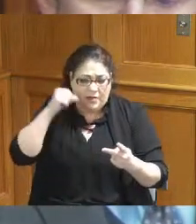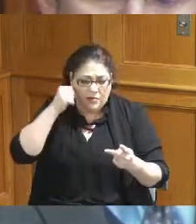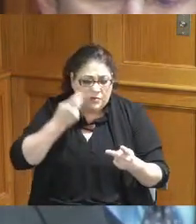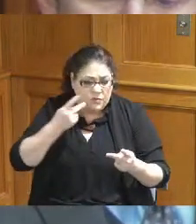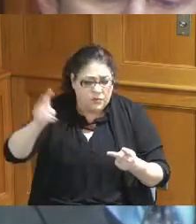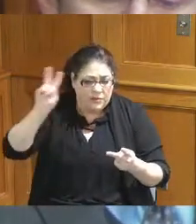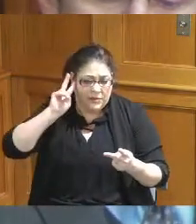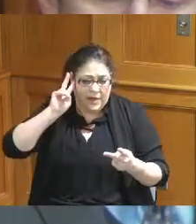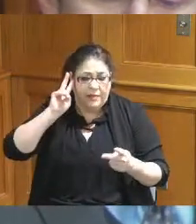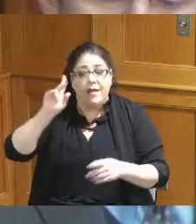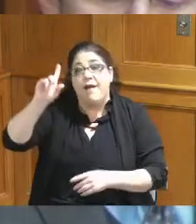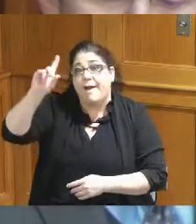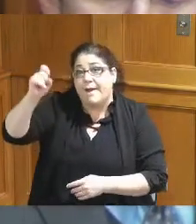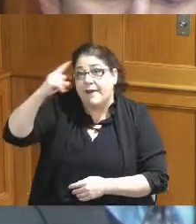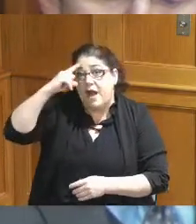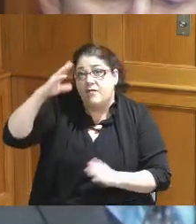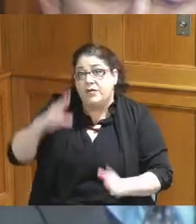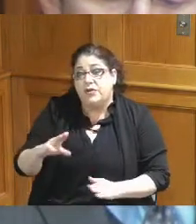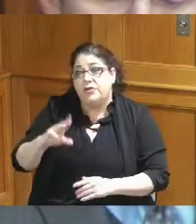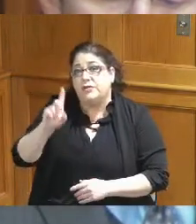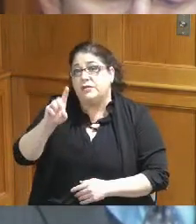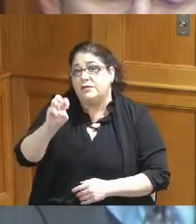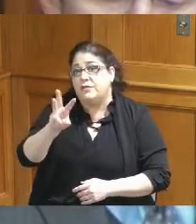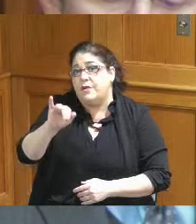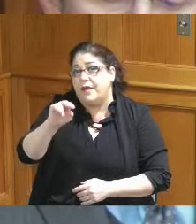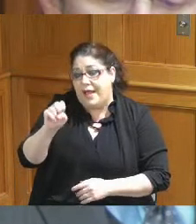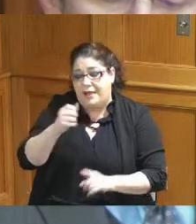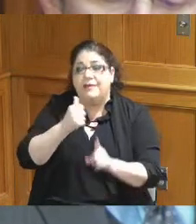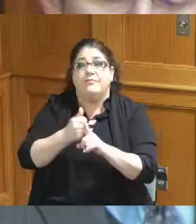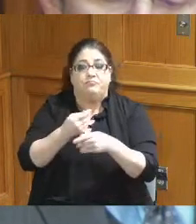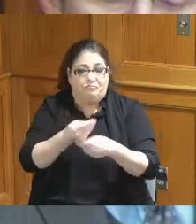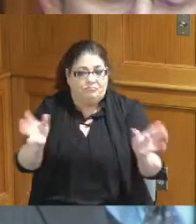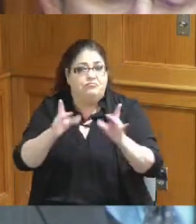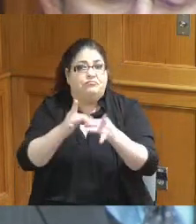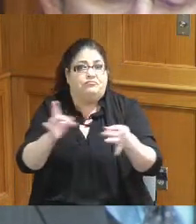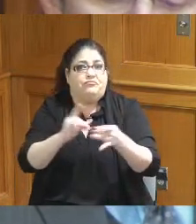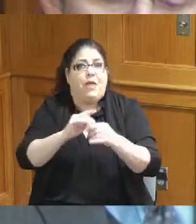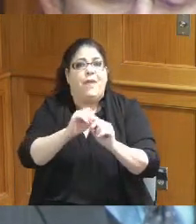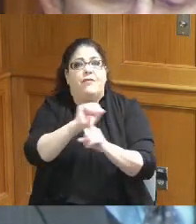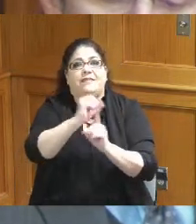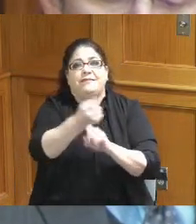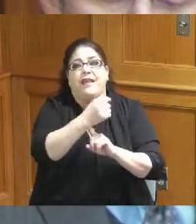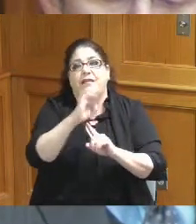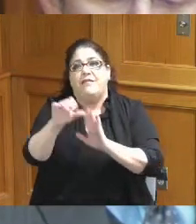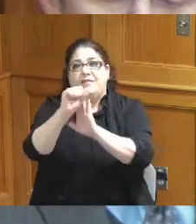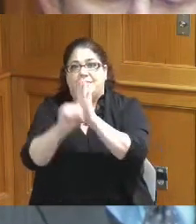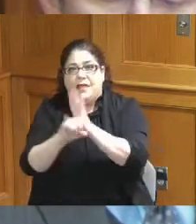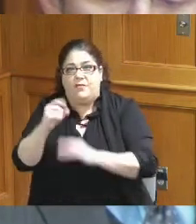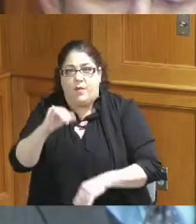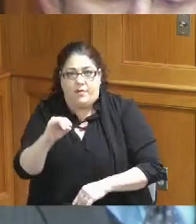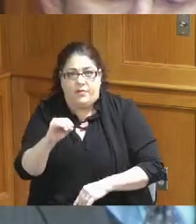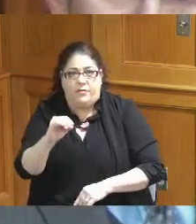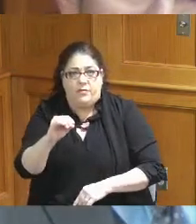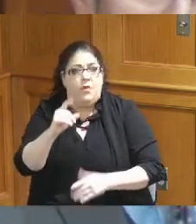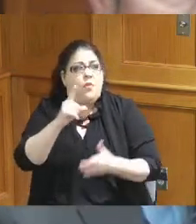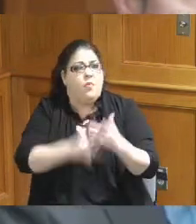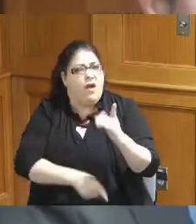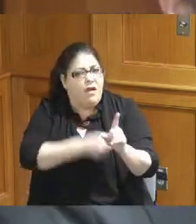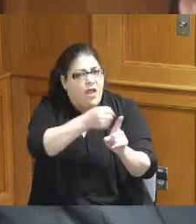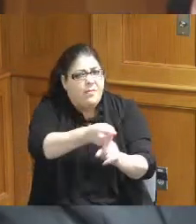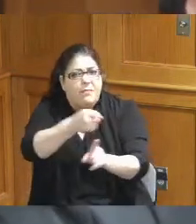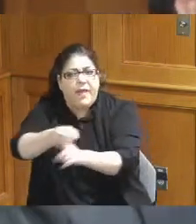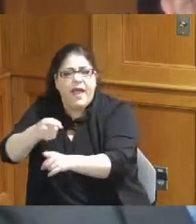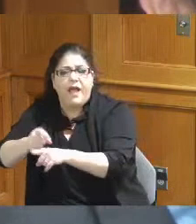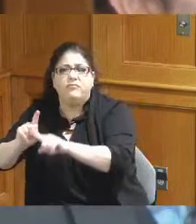his State of the State and much of what he talked about impacts counties and so as a member of the